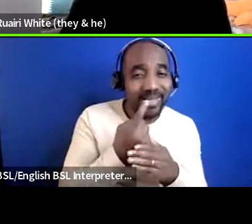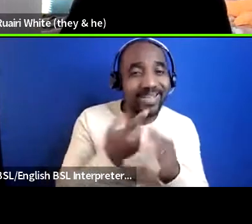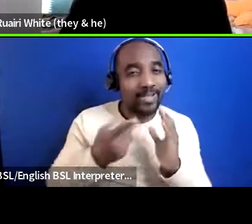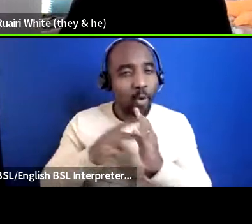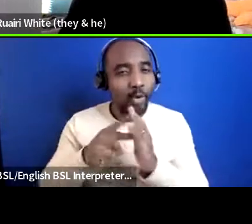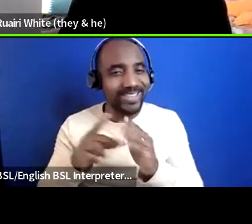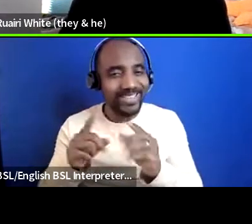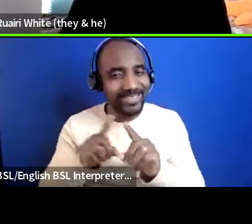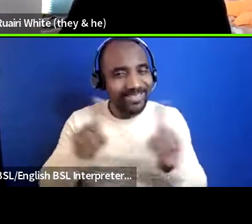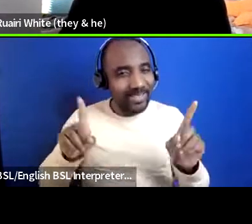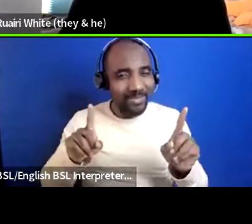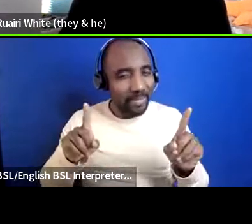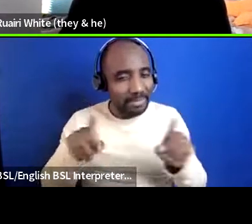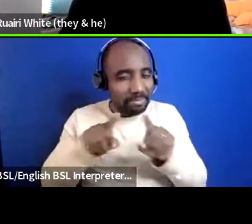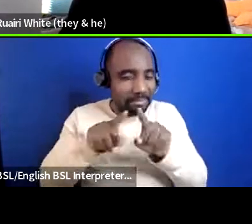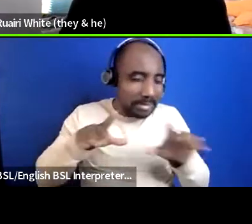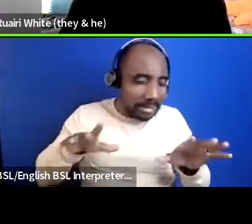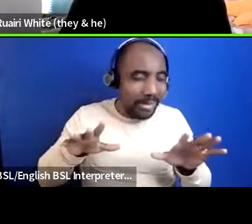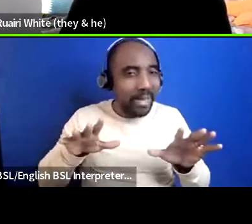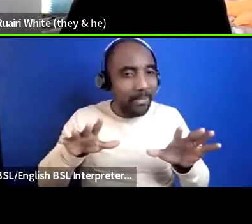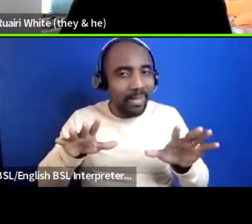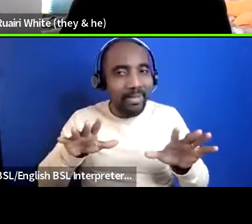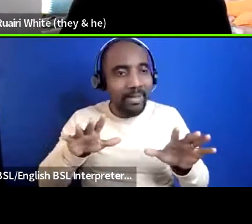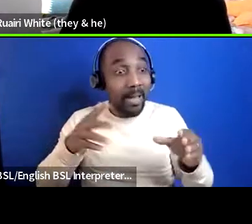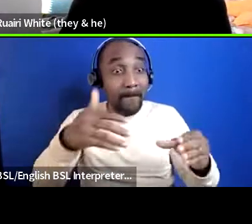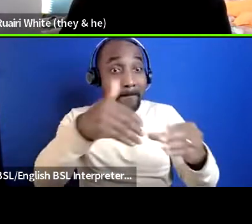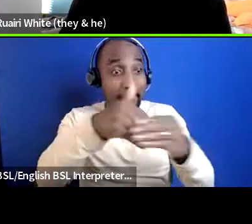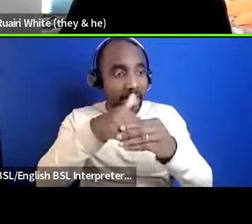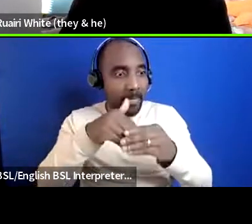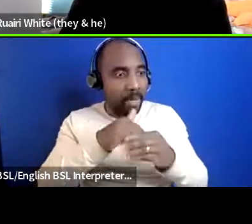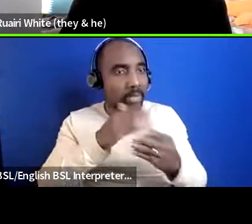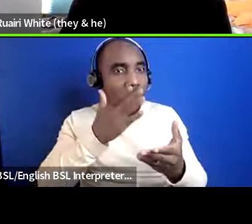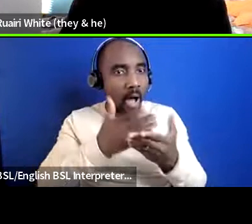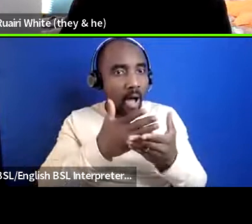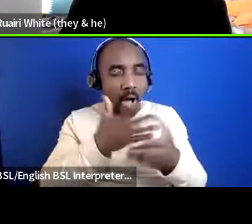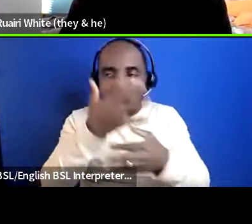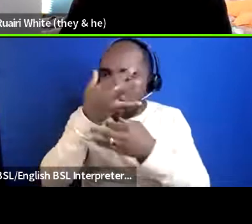making it something that basically members are really actually engaged in rather than